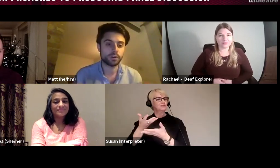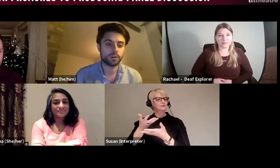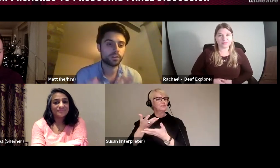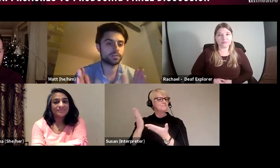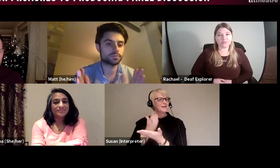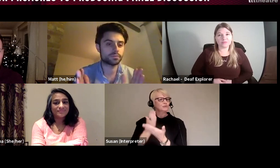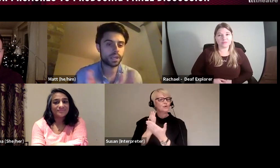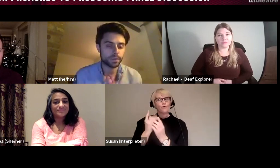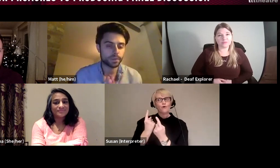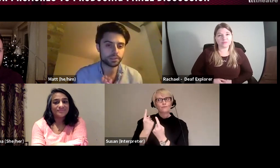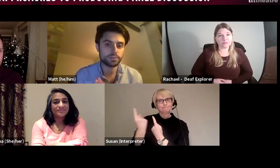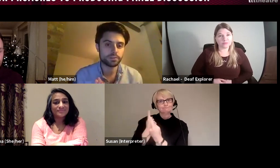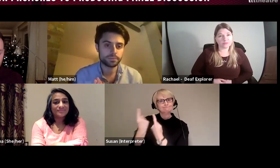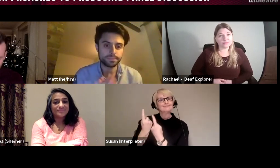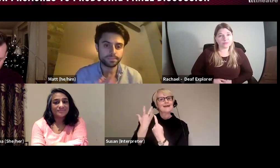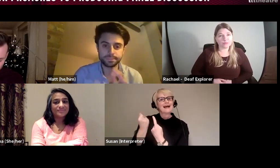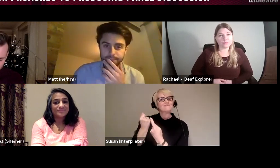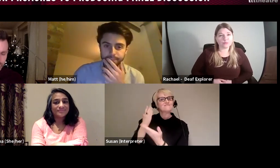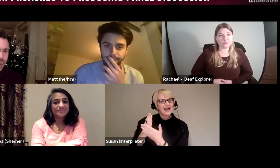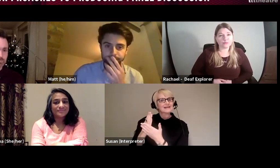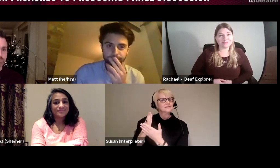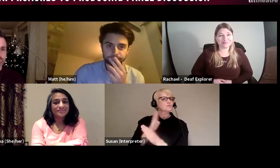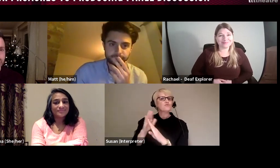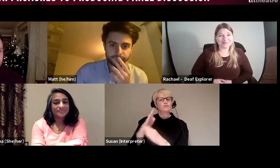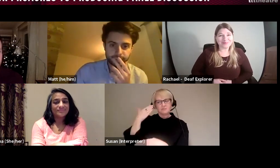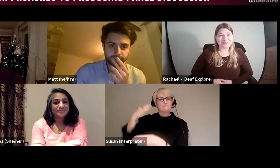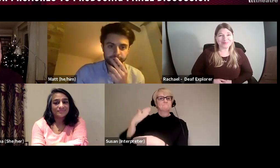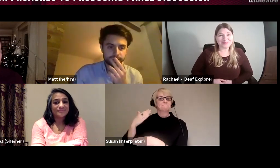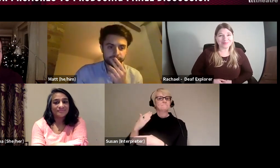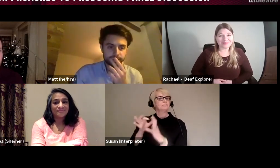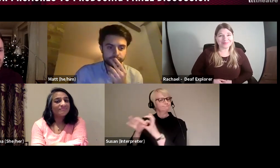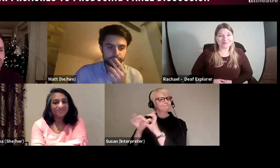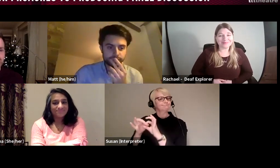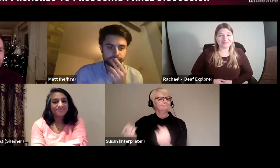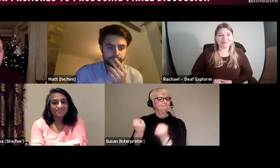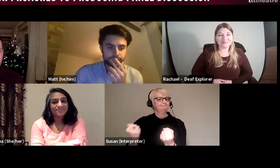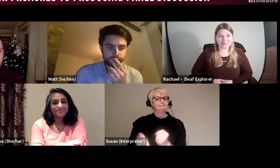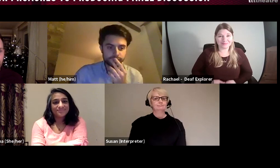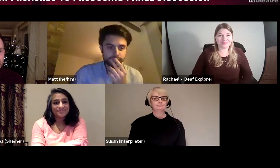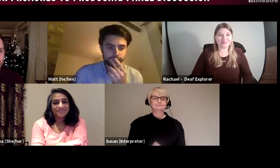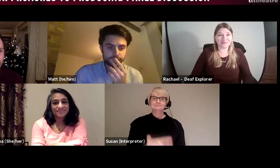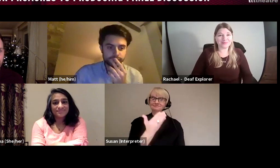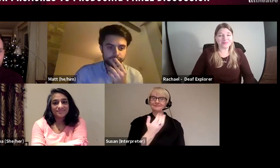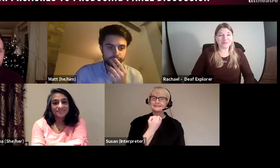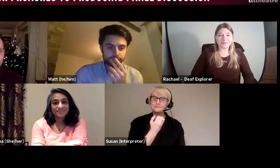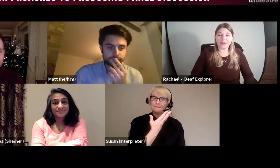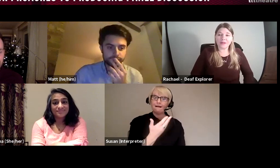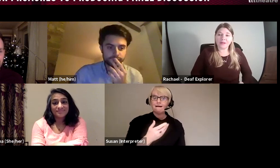rather than keeping things closed. ALEX: Absolutely. Deepa, Rachael? Anything to add?